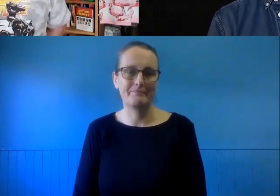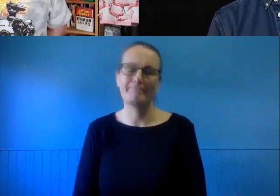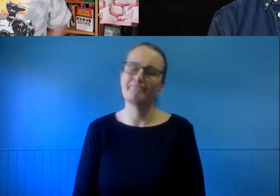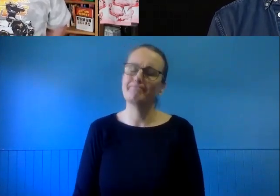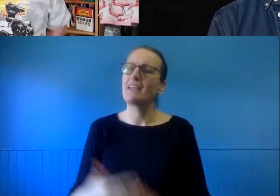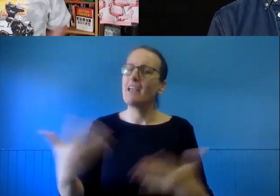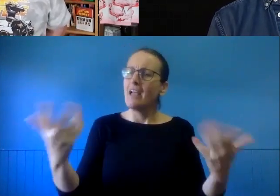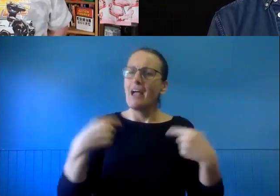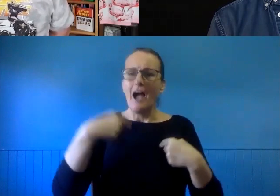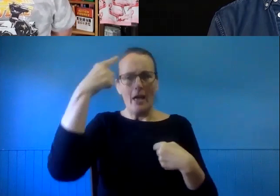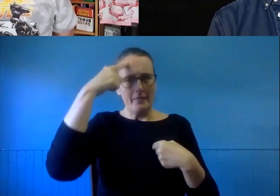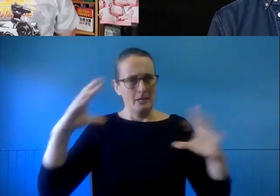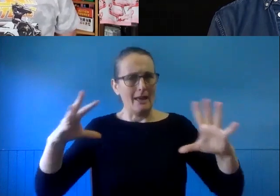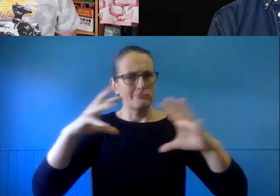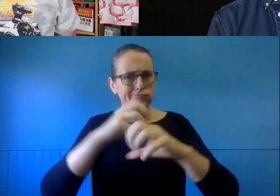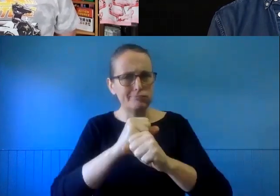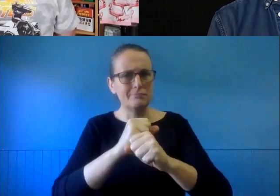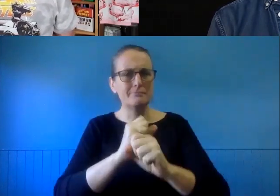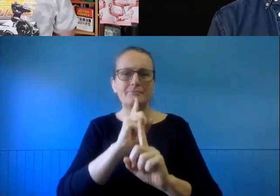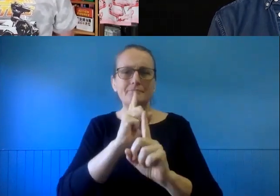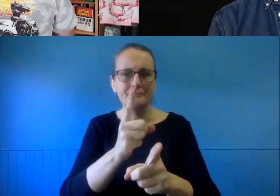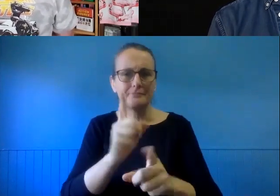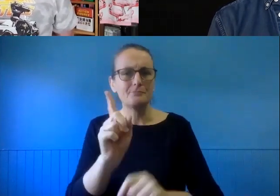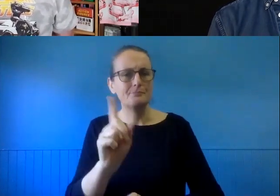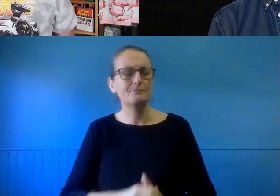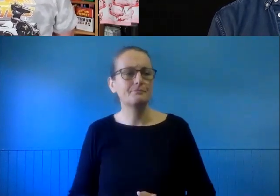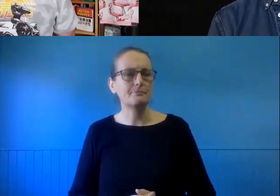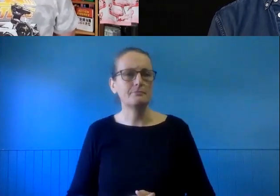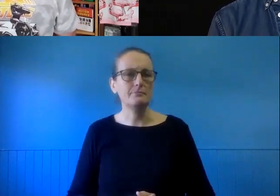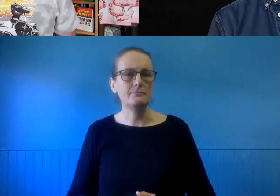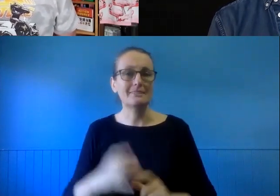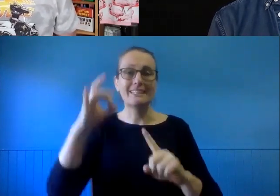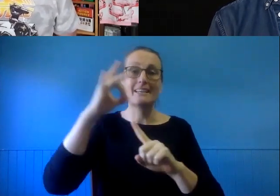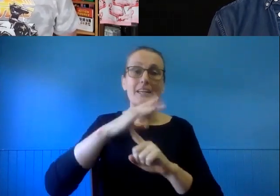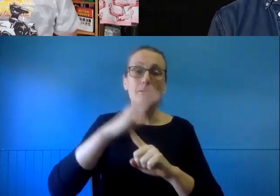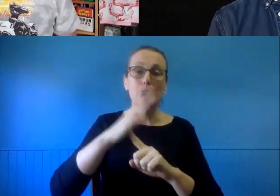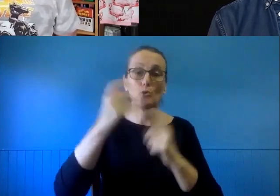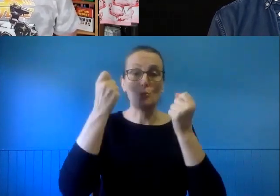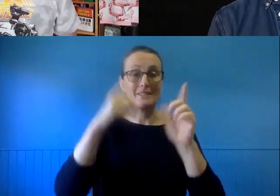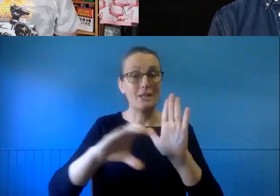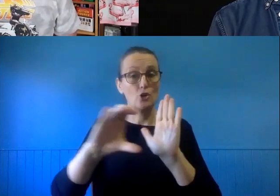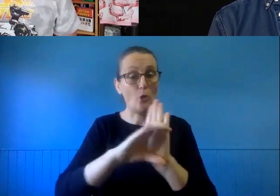kind of closing comment, I would say it's important to understand that copyright is complicated.